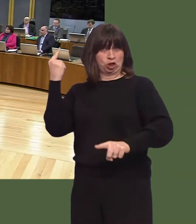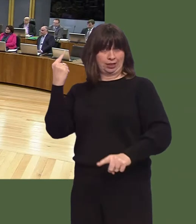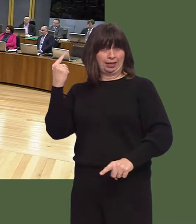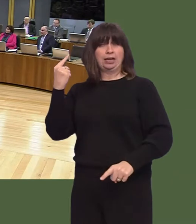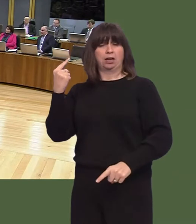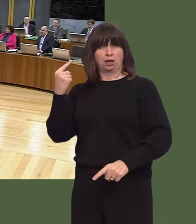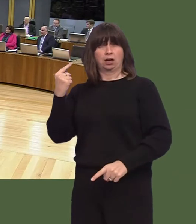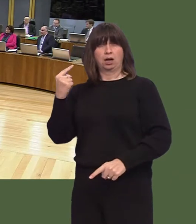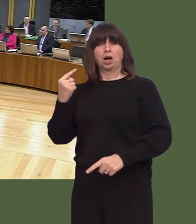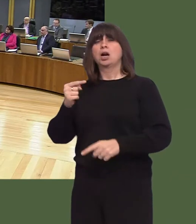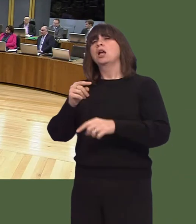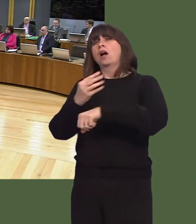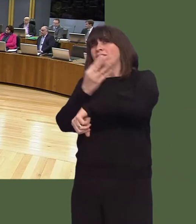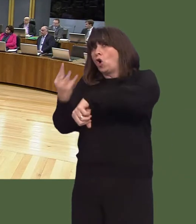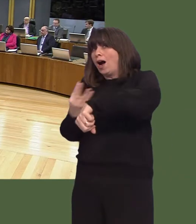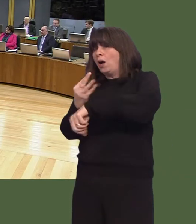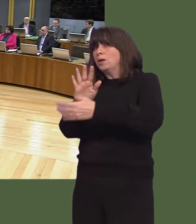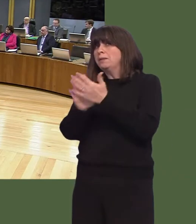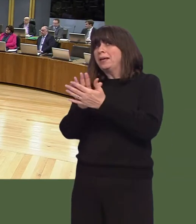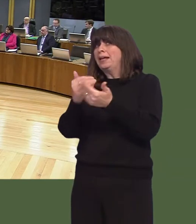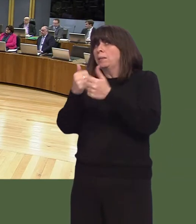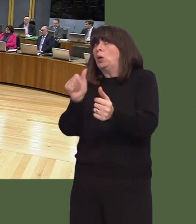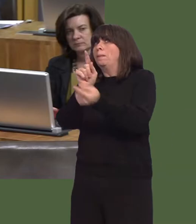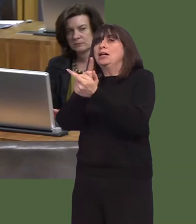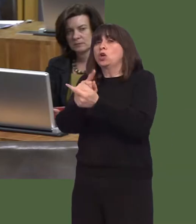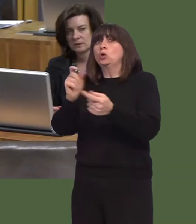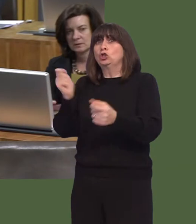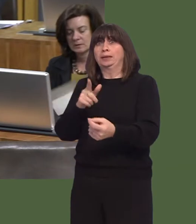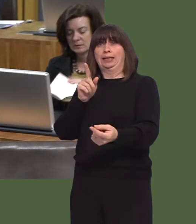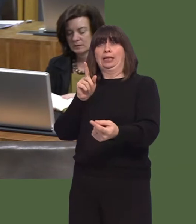is four hours before somebody is seen in A&E. The target is four hours until somebody is